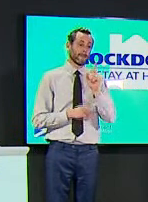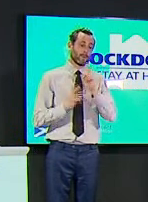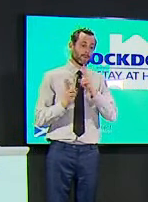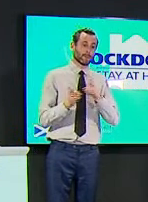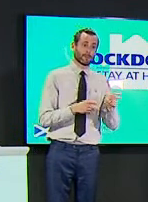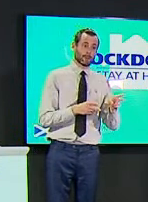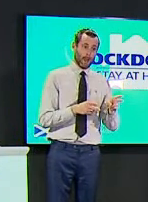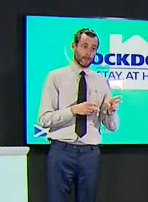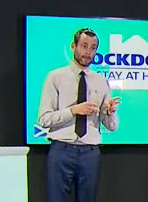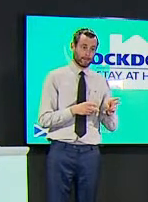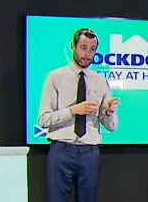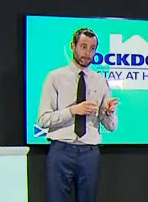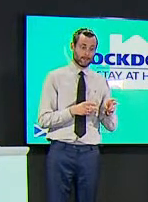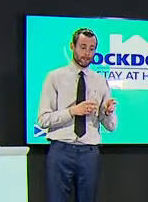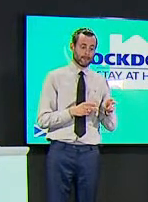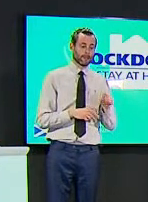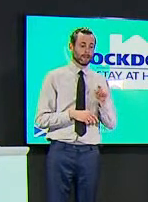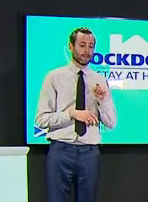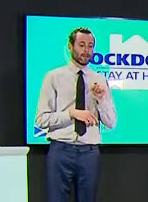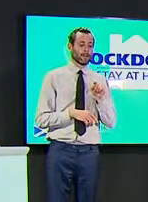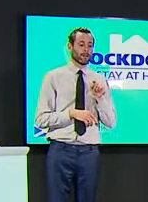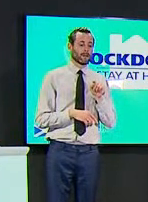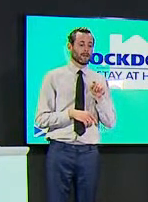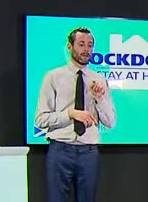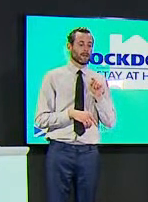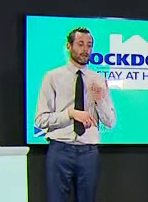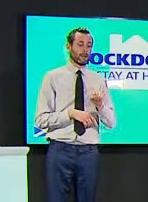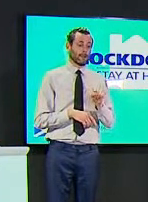after lockdown and the lockdown may be deadlier